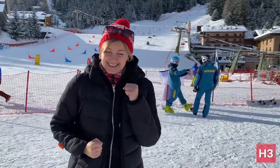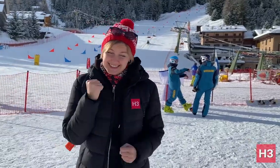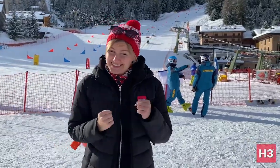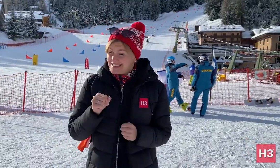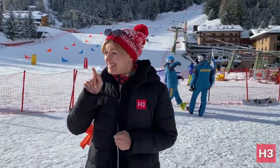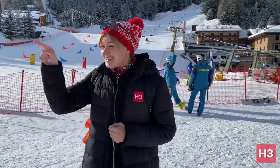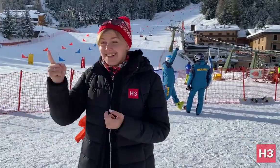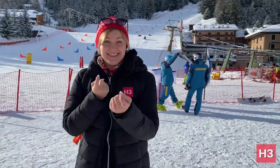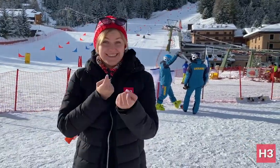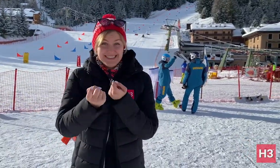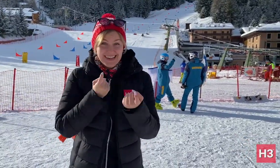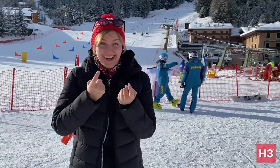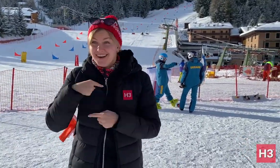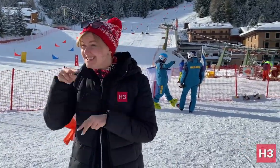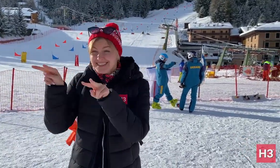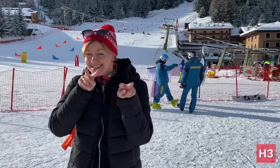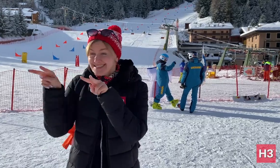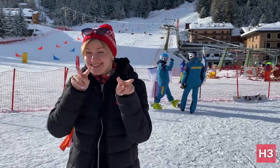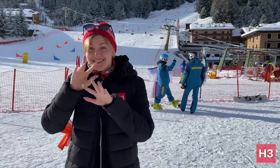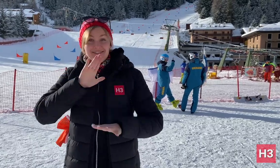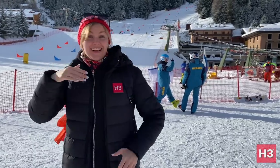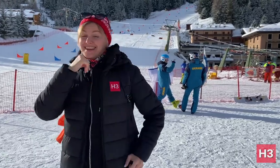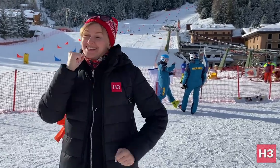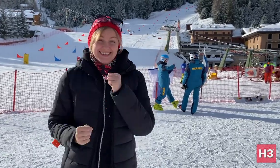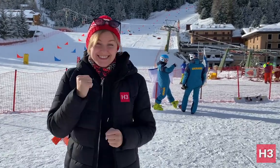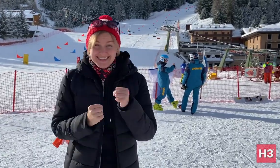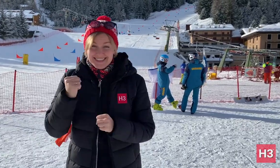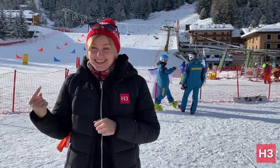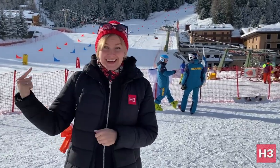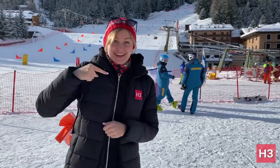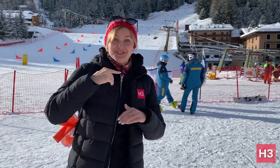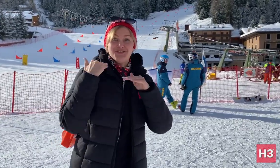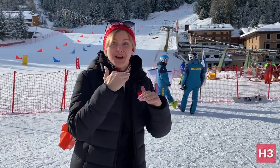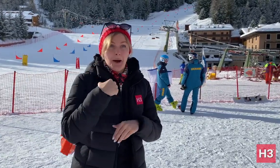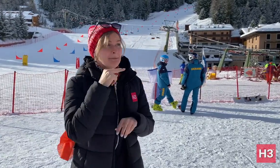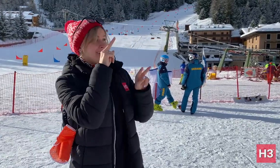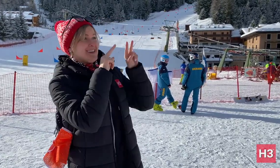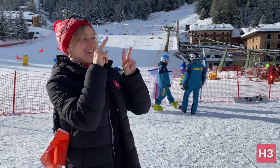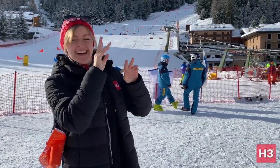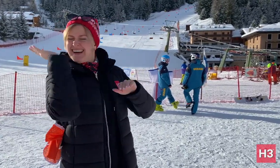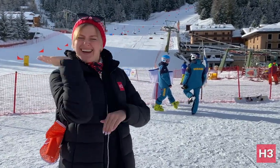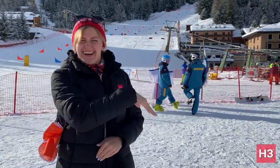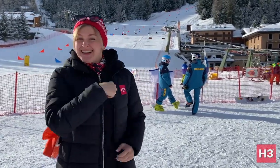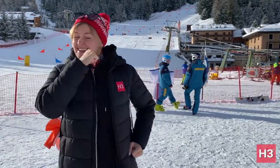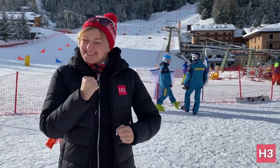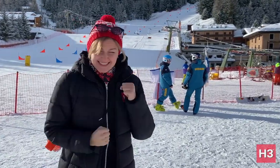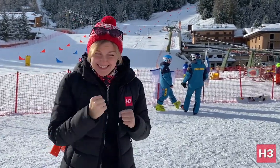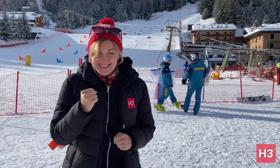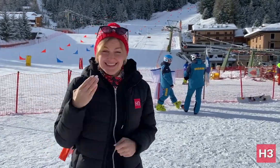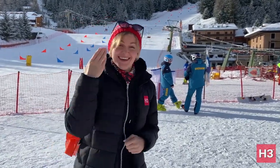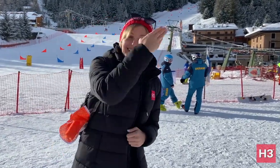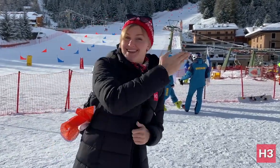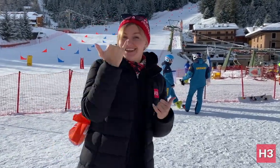It's been hectic! I was at the cross country skiing course just before before having a quick look at the snowboarding